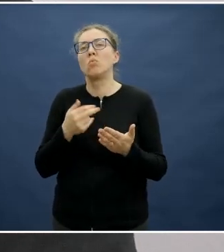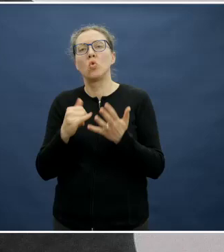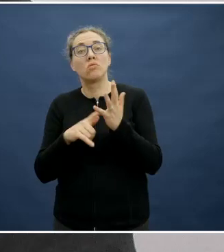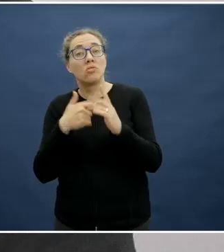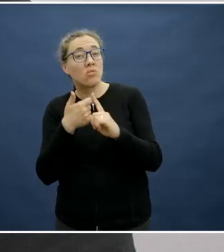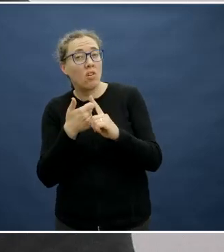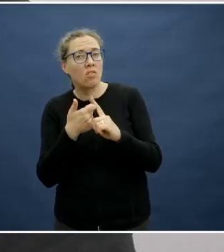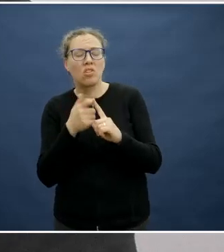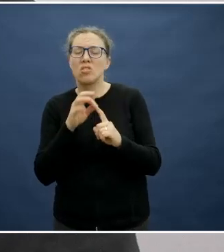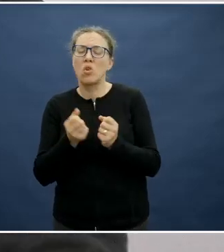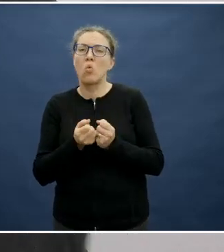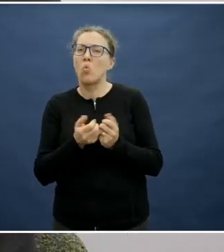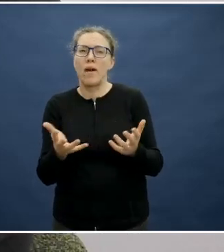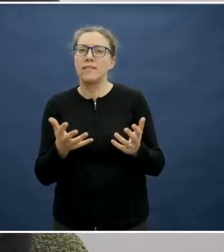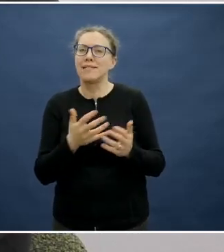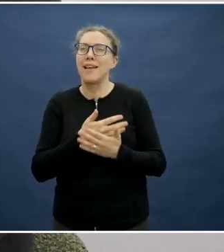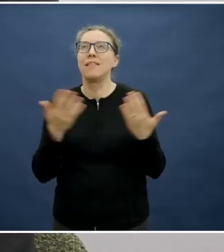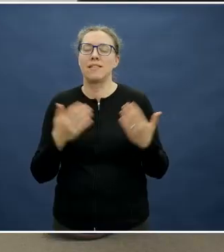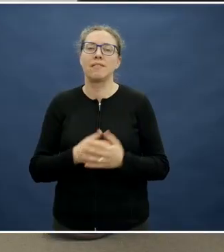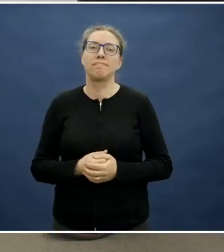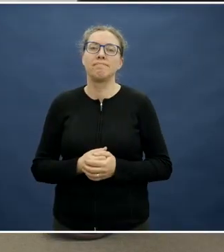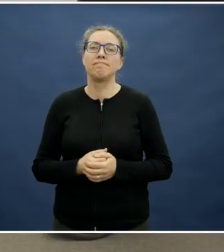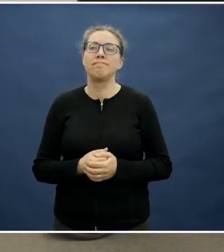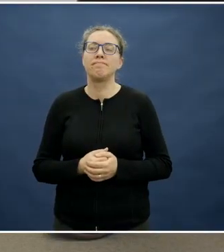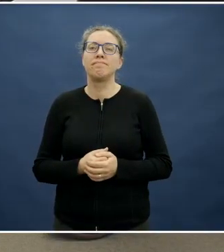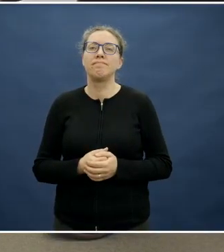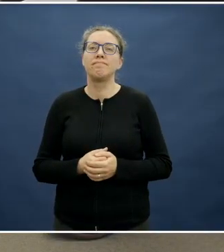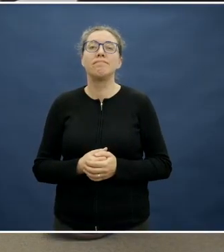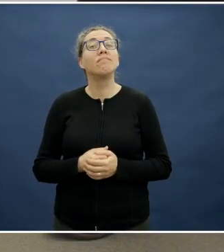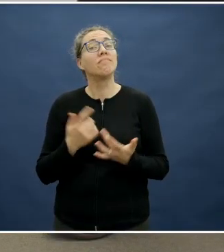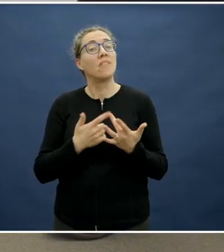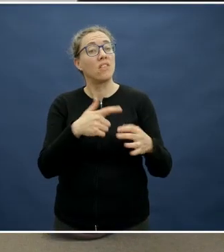We have a follow up question in relation to the prevalence of food allergies